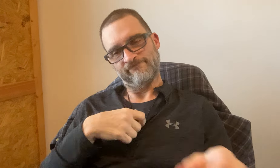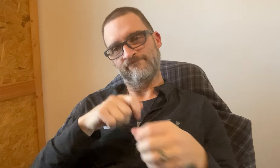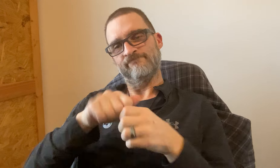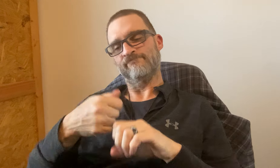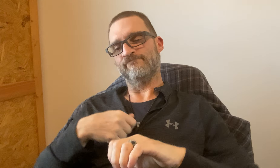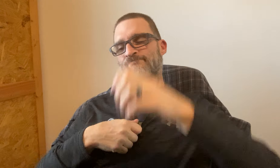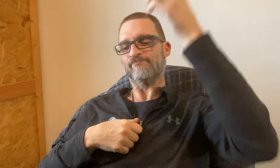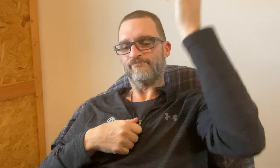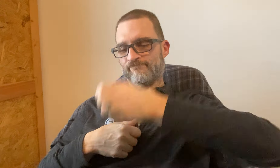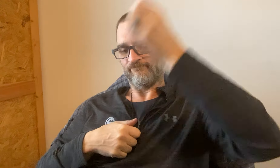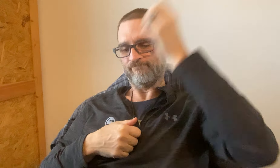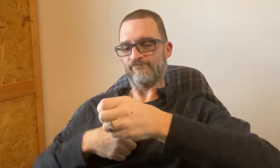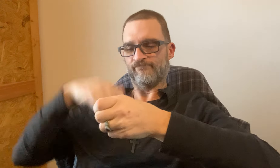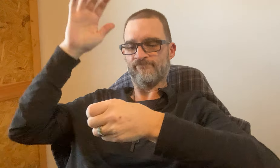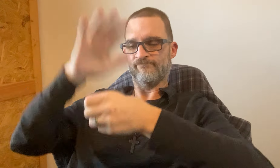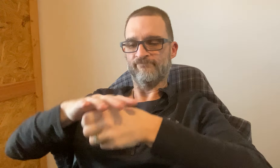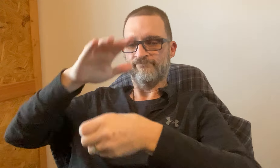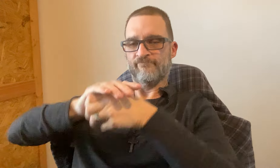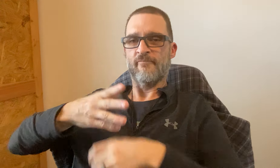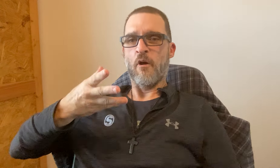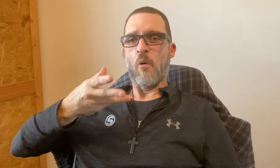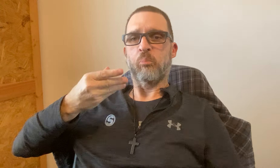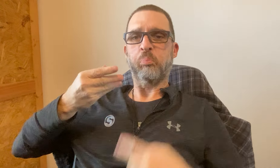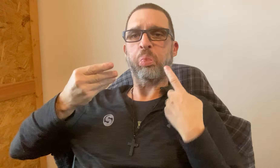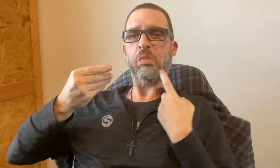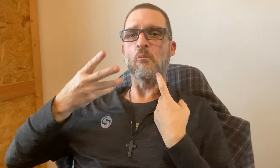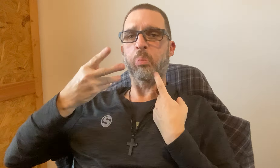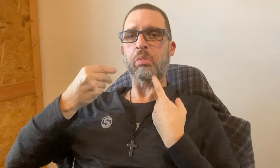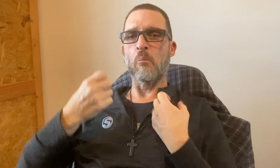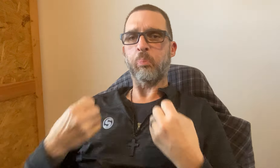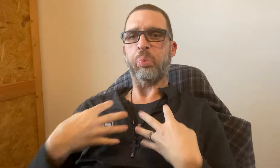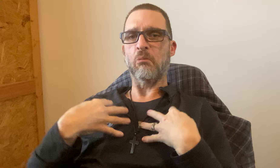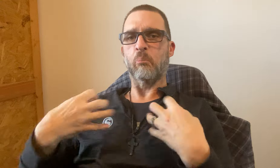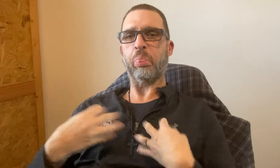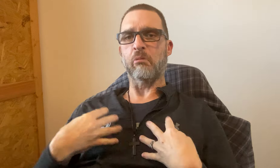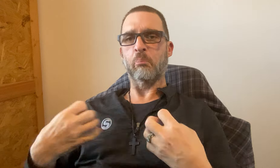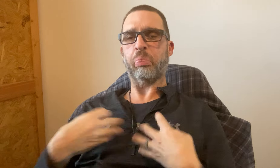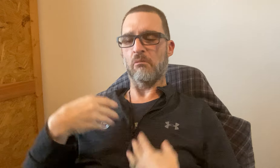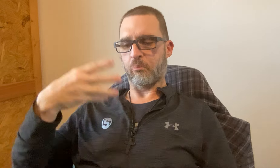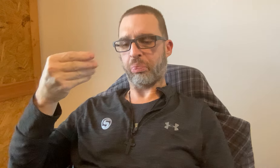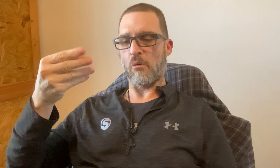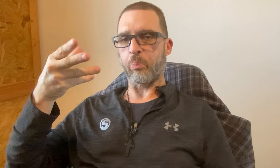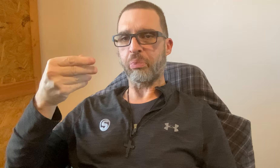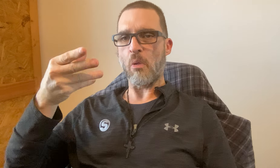The next person in line will say "thank you" for the ketchup. But find ketchup is hard to get out and makes a noise that the bottle is almost out of ketchup.